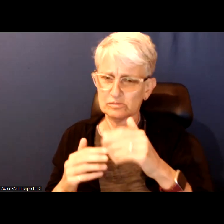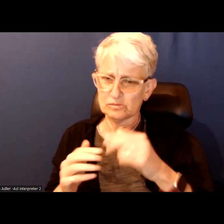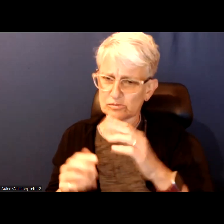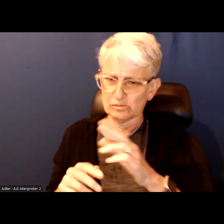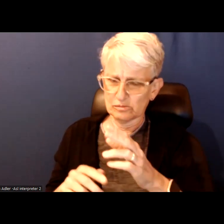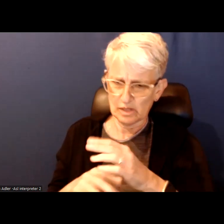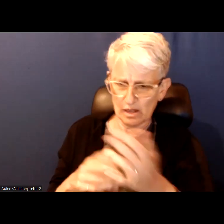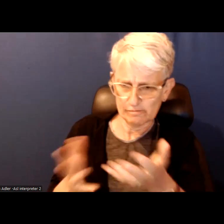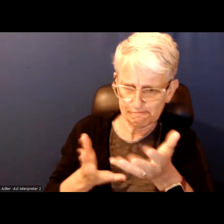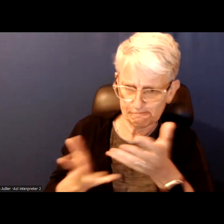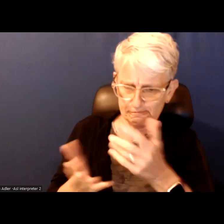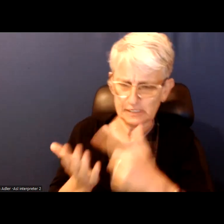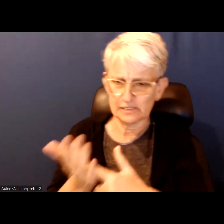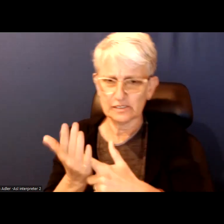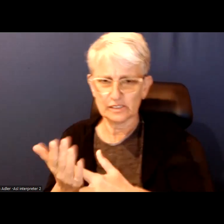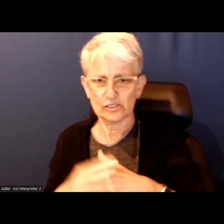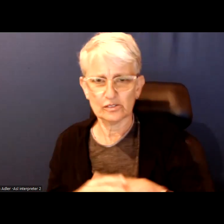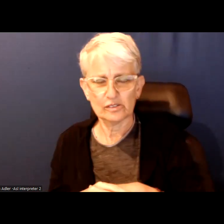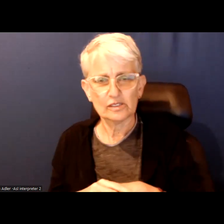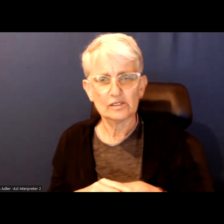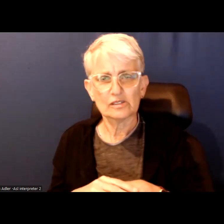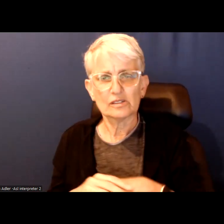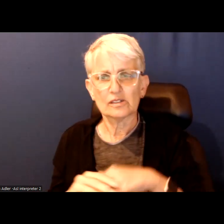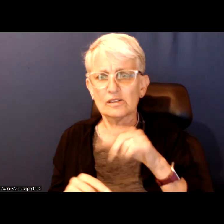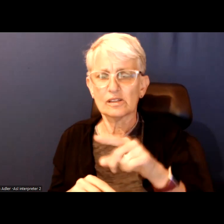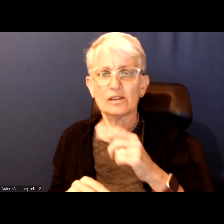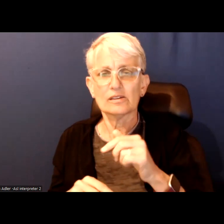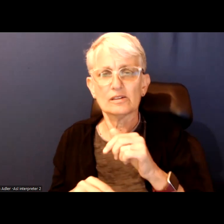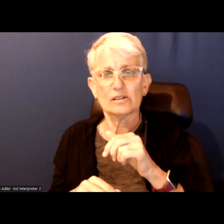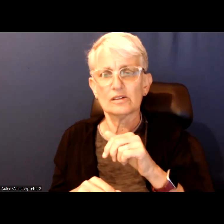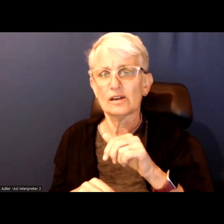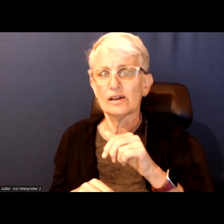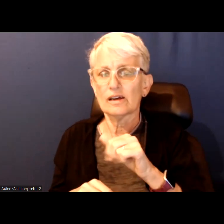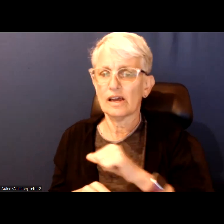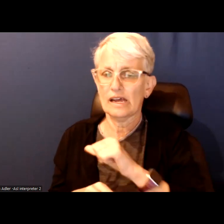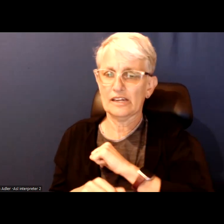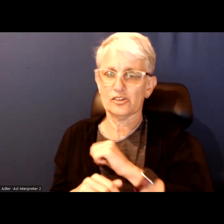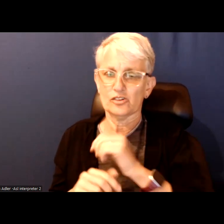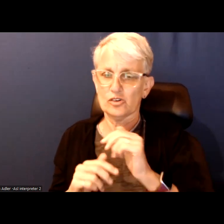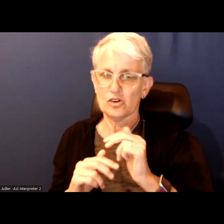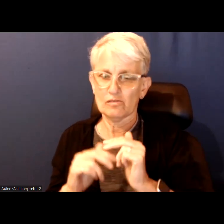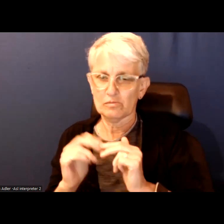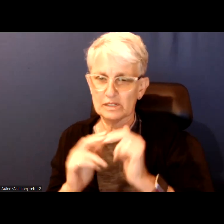We have a mayor that is coming in with the attitude of building that they are wanting to build deeply affordable housing.